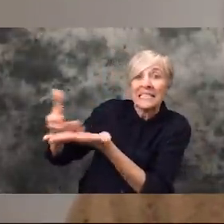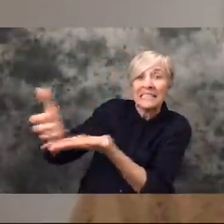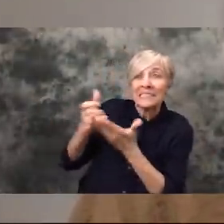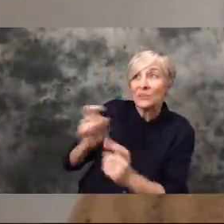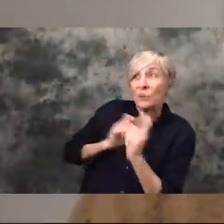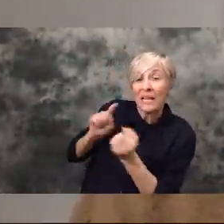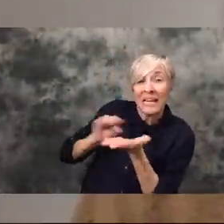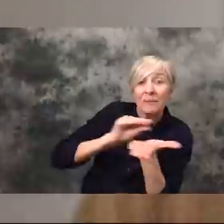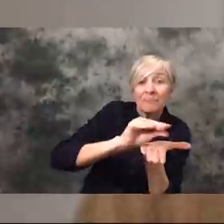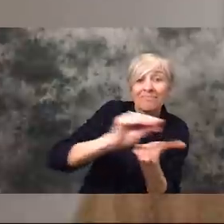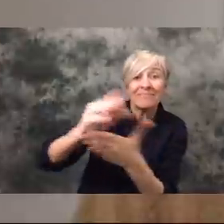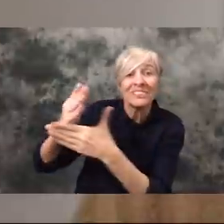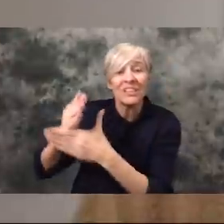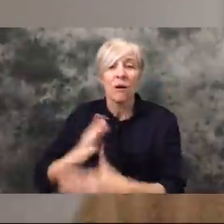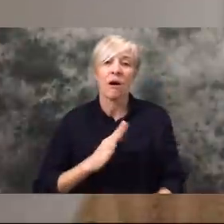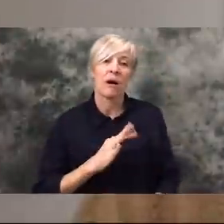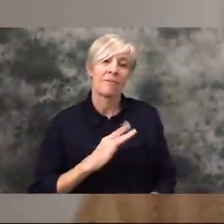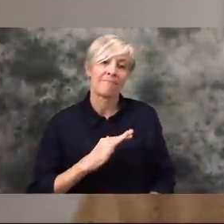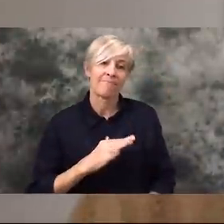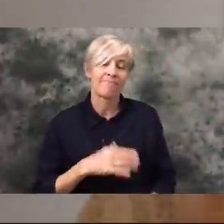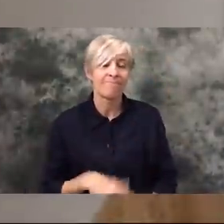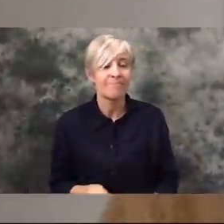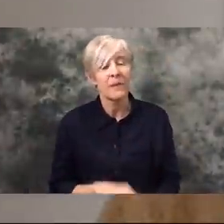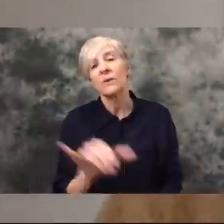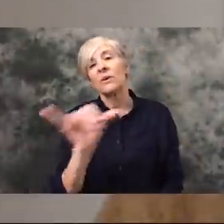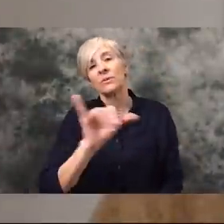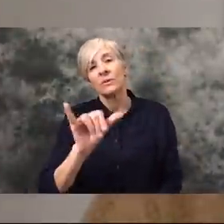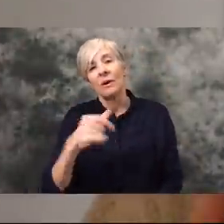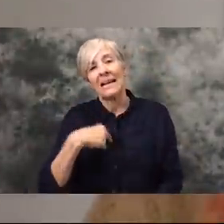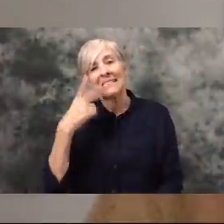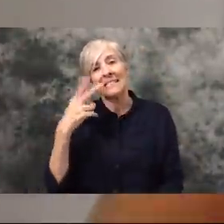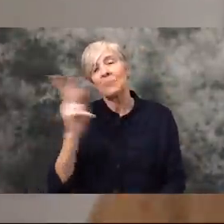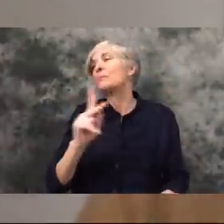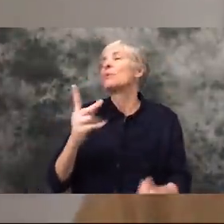think things like that. You know people people being willing to buy gift cards